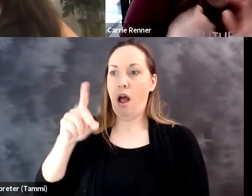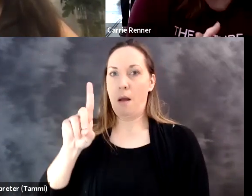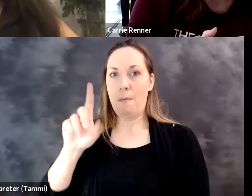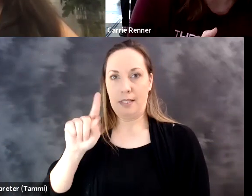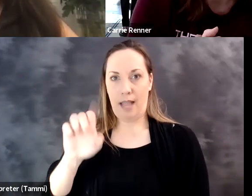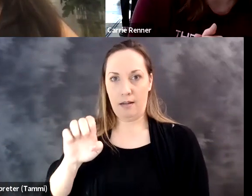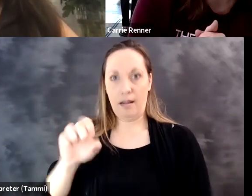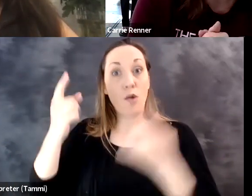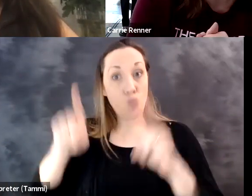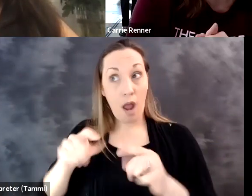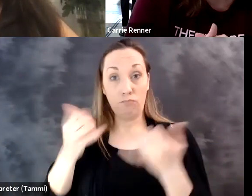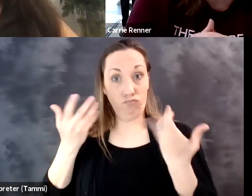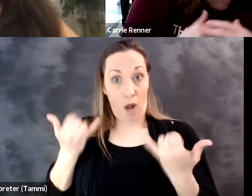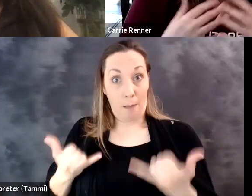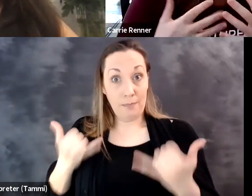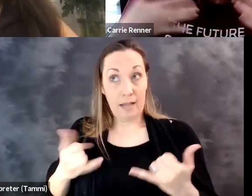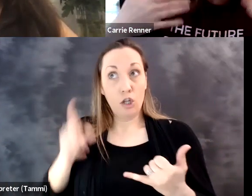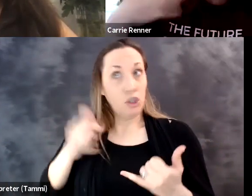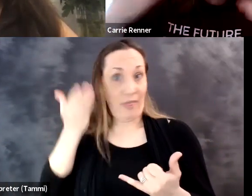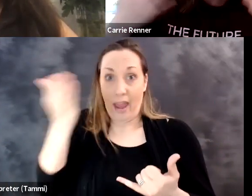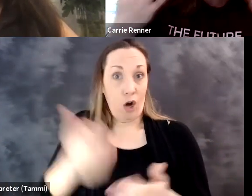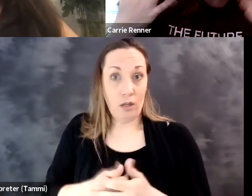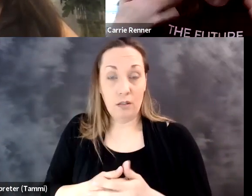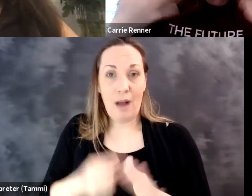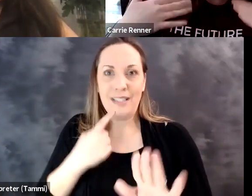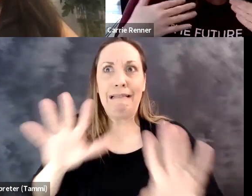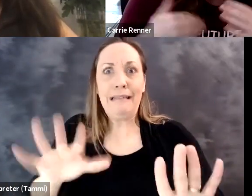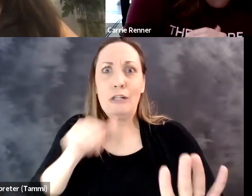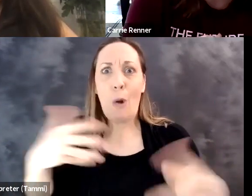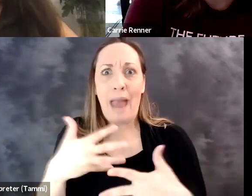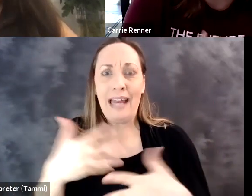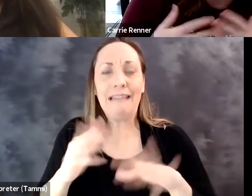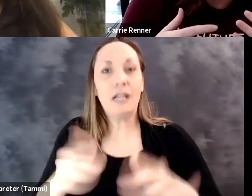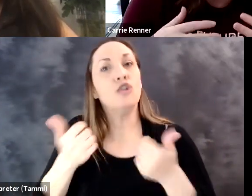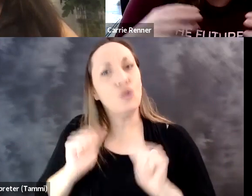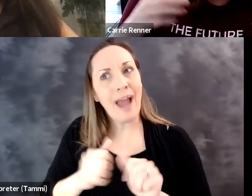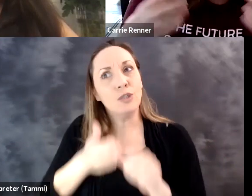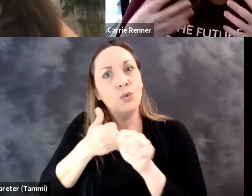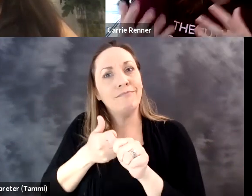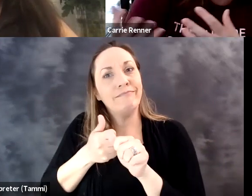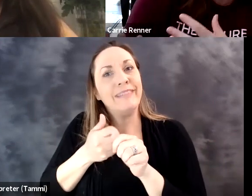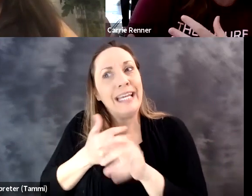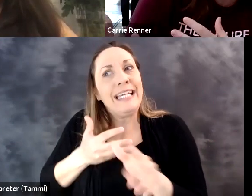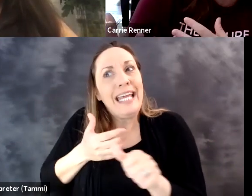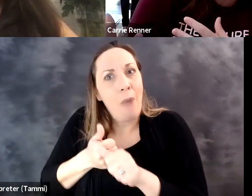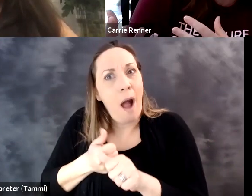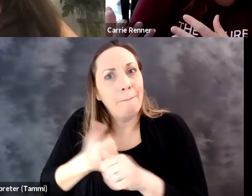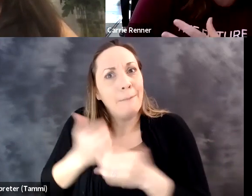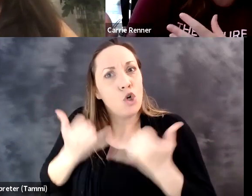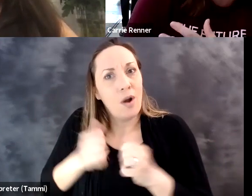right there. And so I would say don't panic, trying